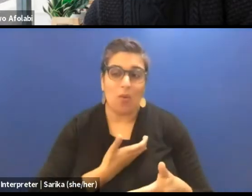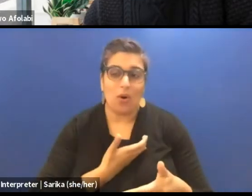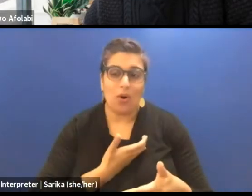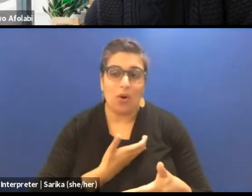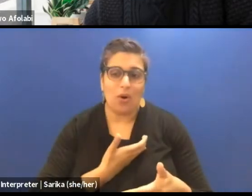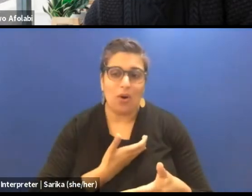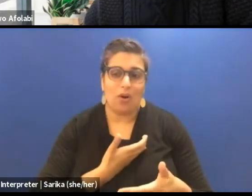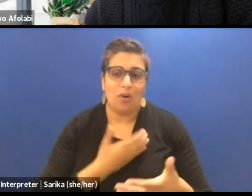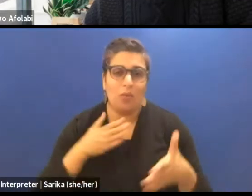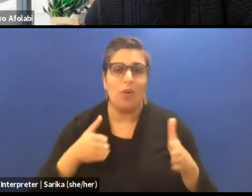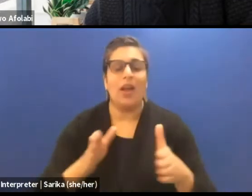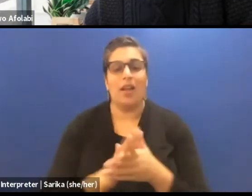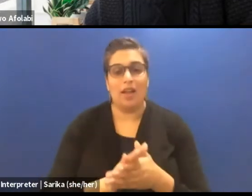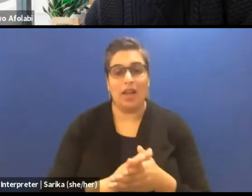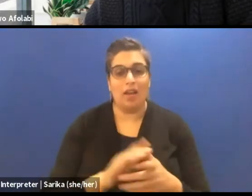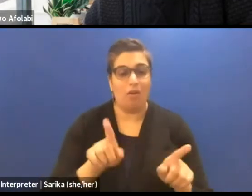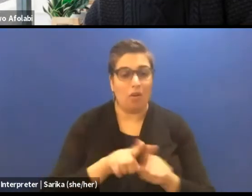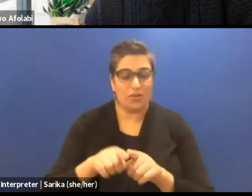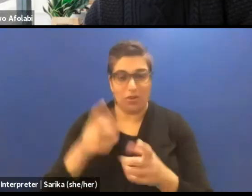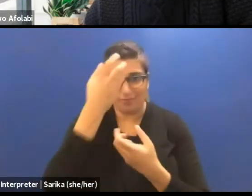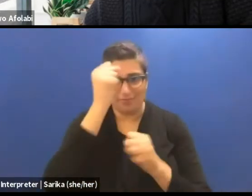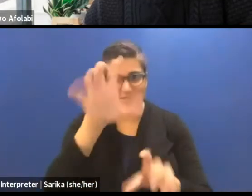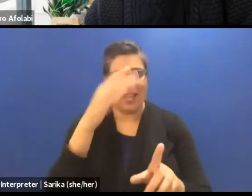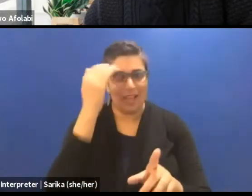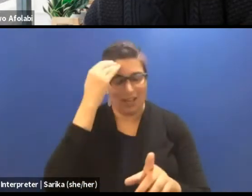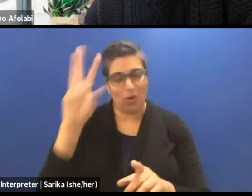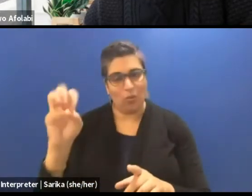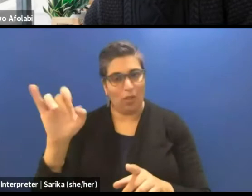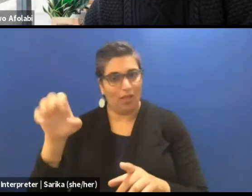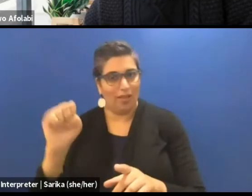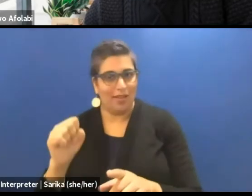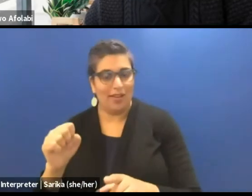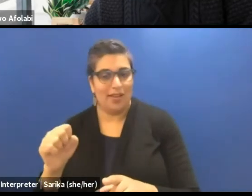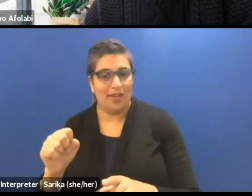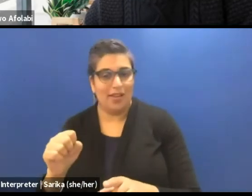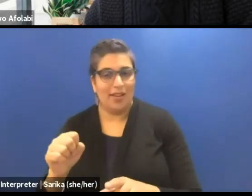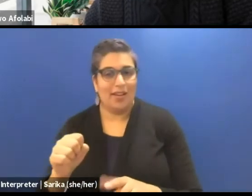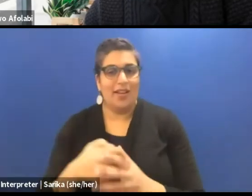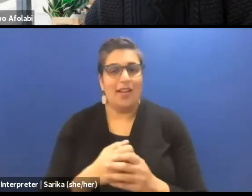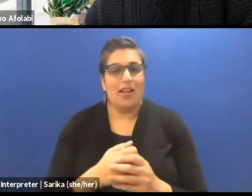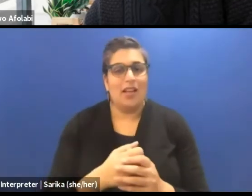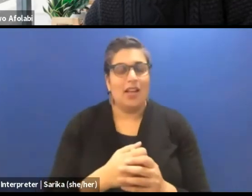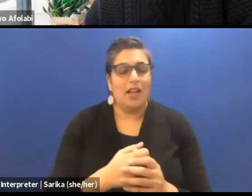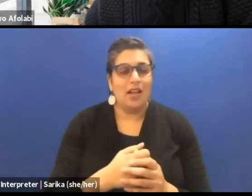Also if you want to talk about decolonizing, I know Wole, I just had the last parts was saying